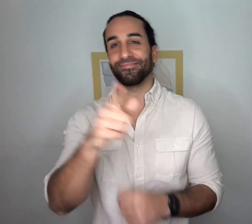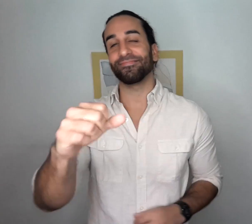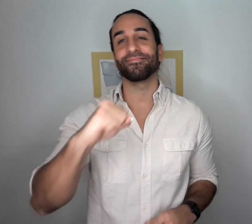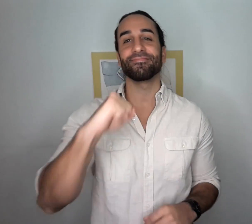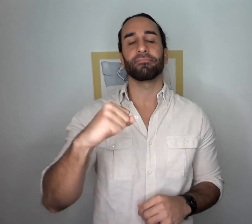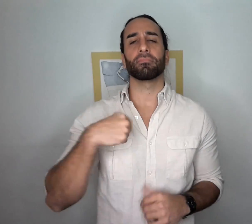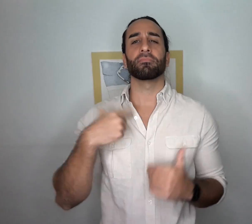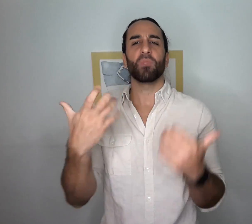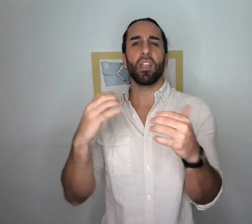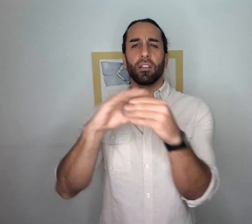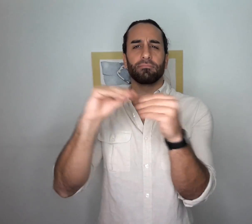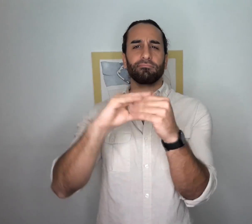Hello friends!